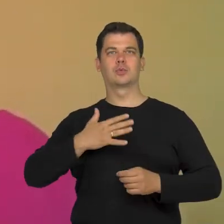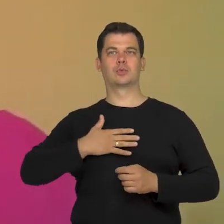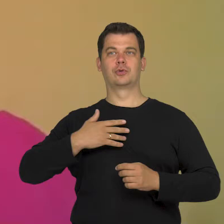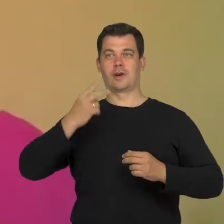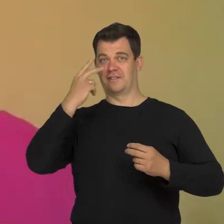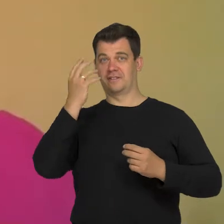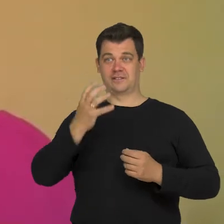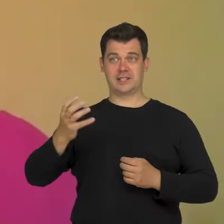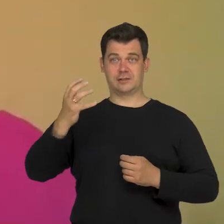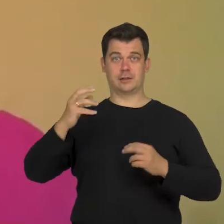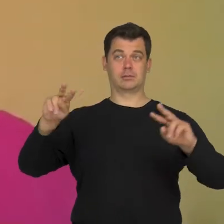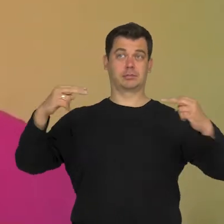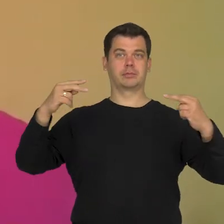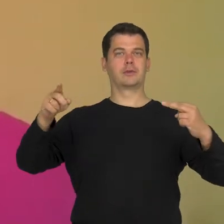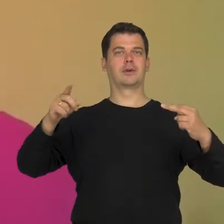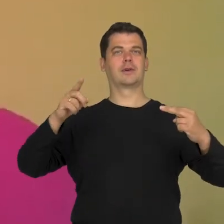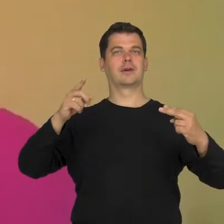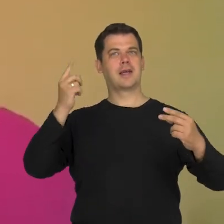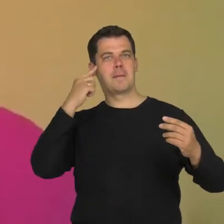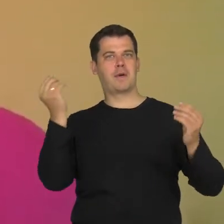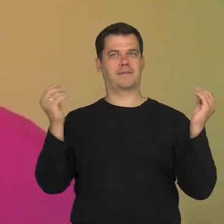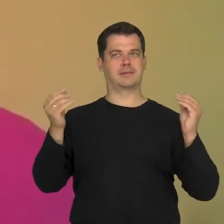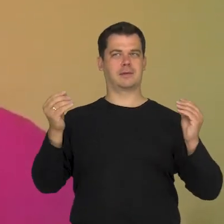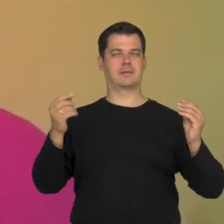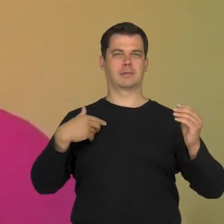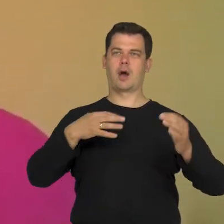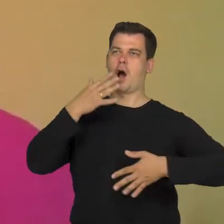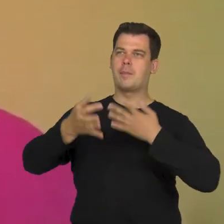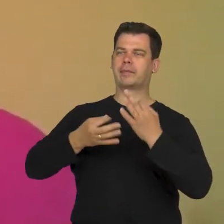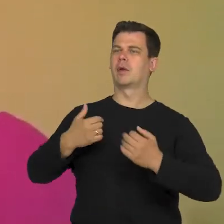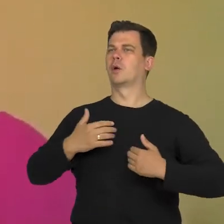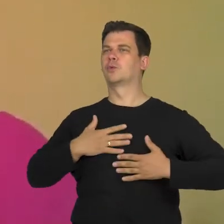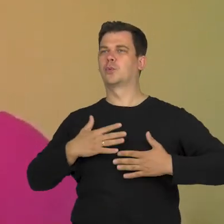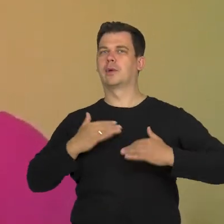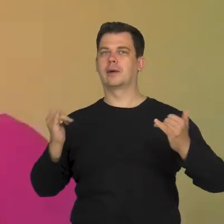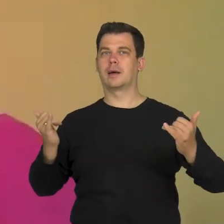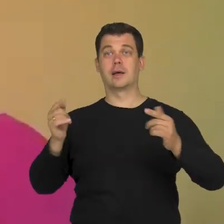through our improvisation and ask the audience about it